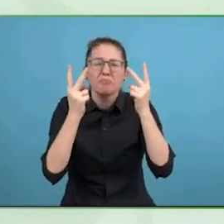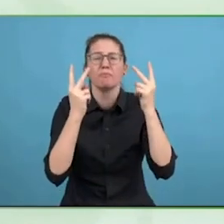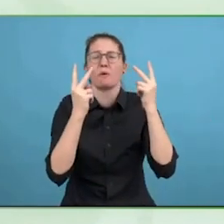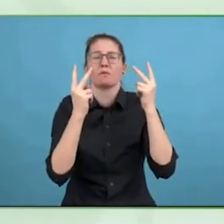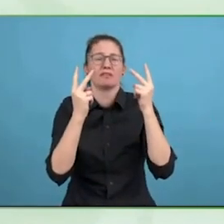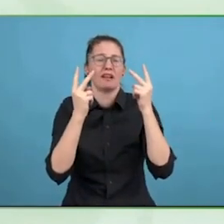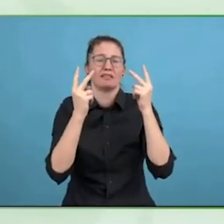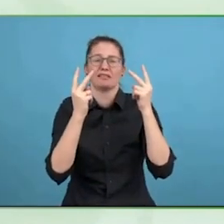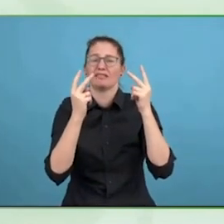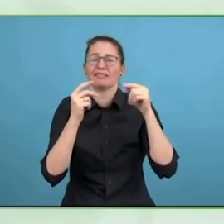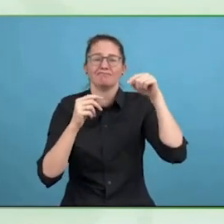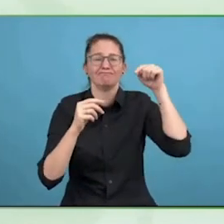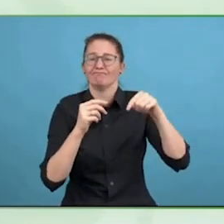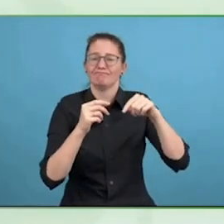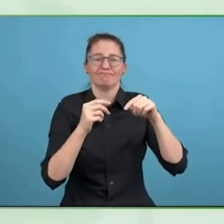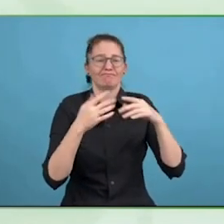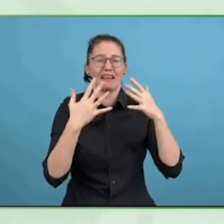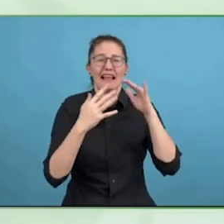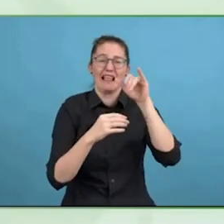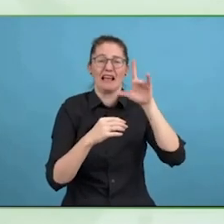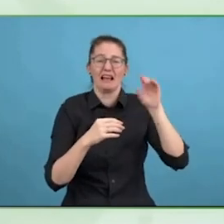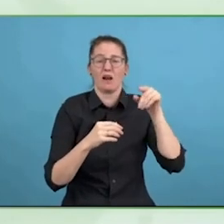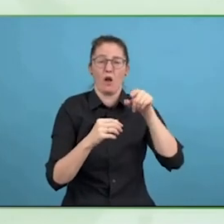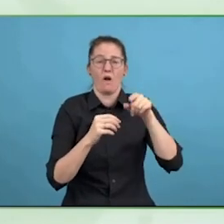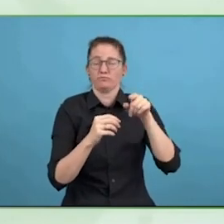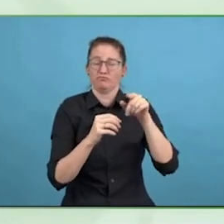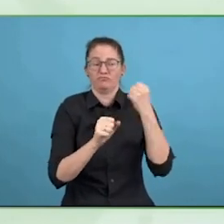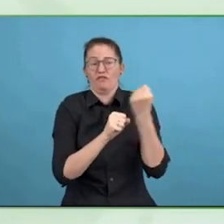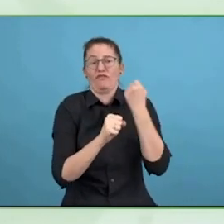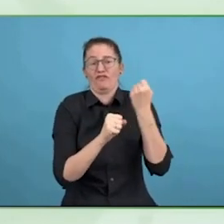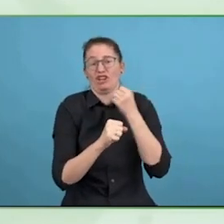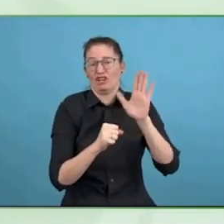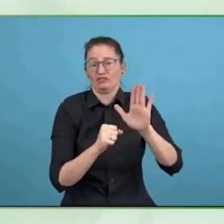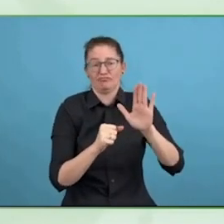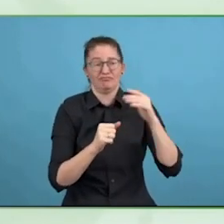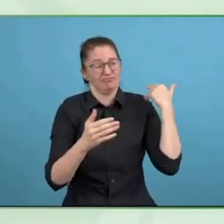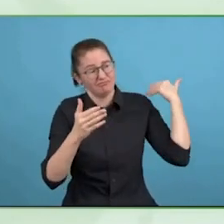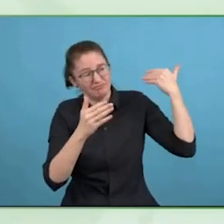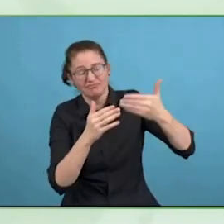policy regarding the build environment or regarding tech, what